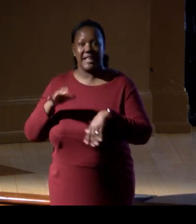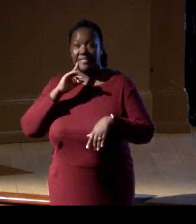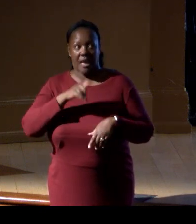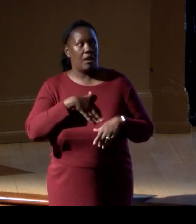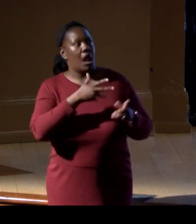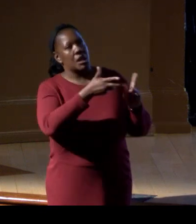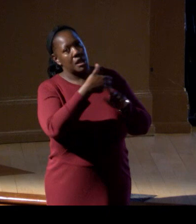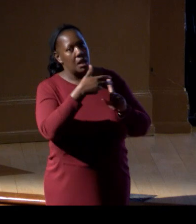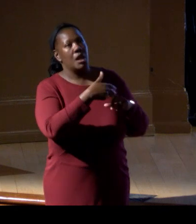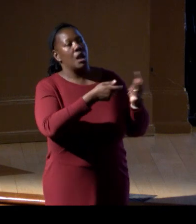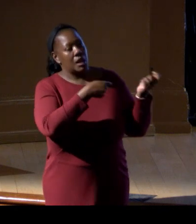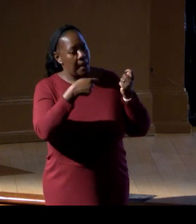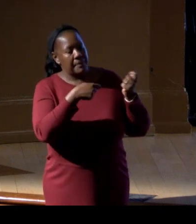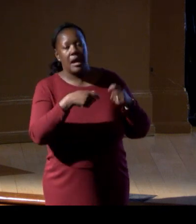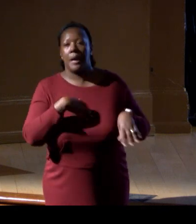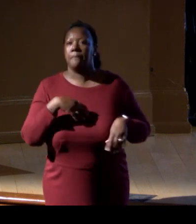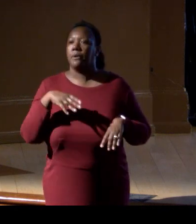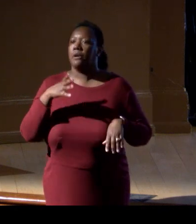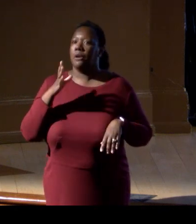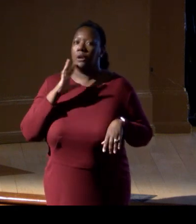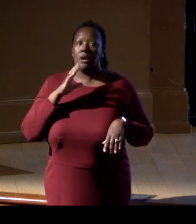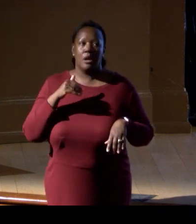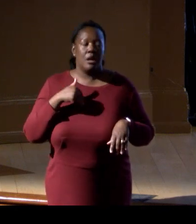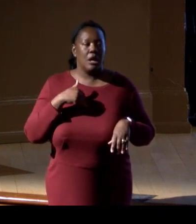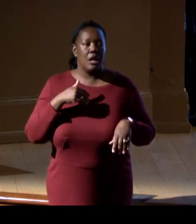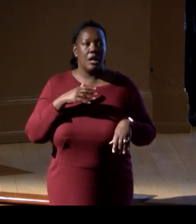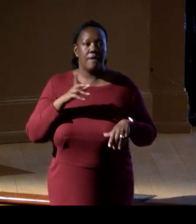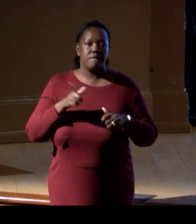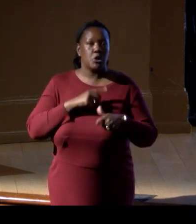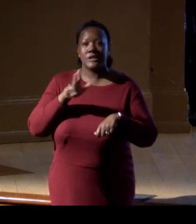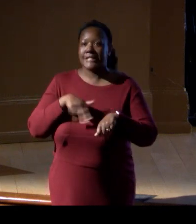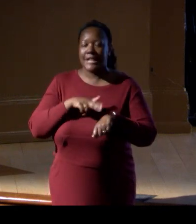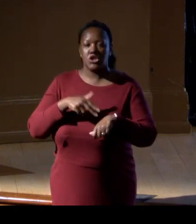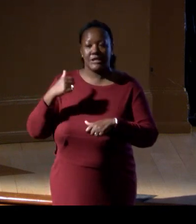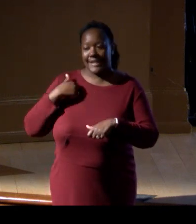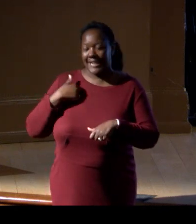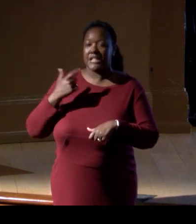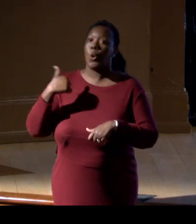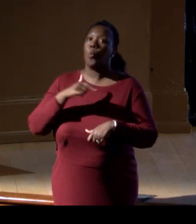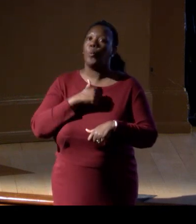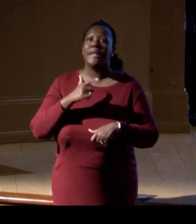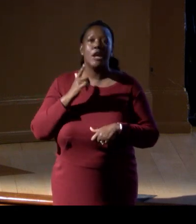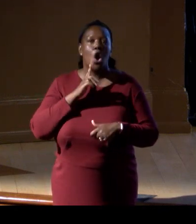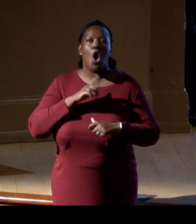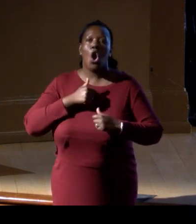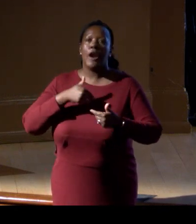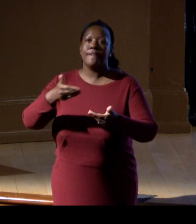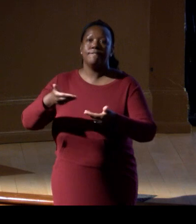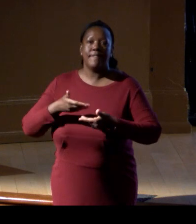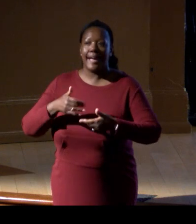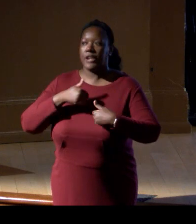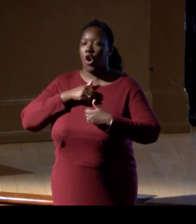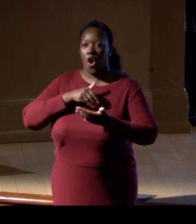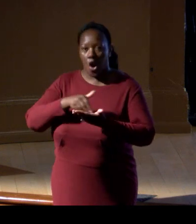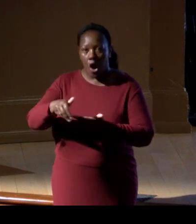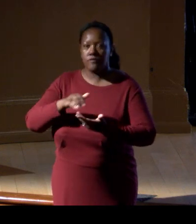Pacific Islanders, Inuit and First Nations in Canada, you know, we're invited to go and help them, right,